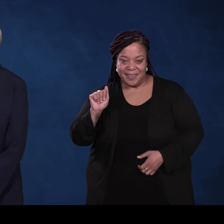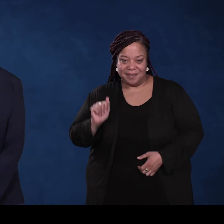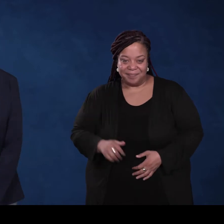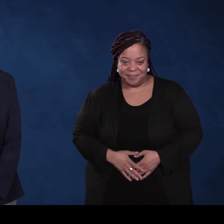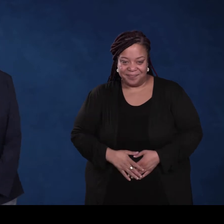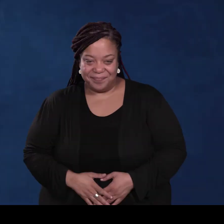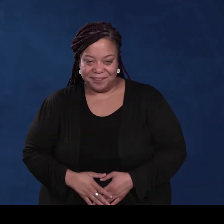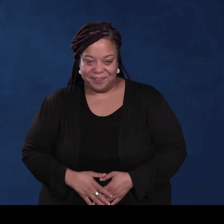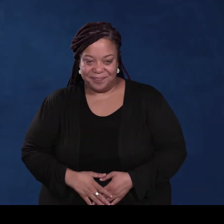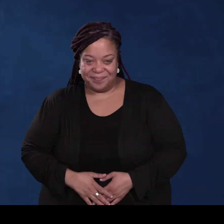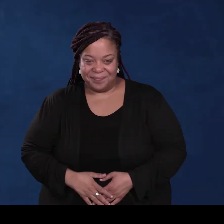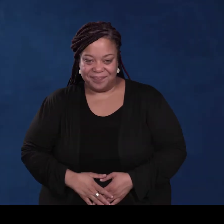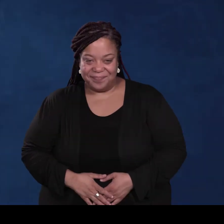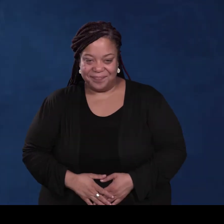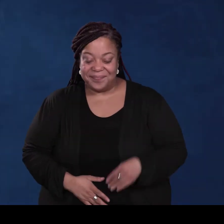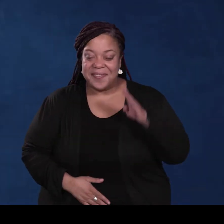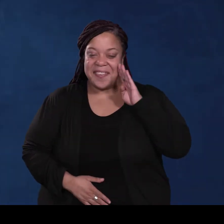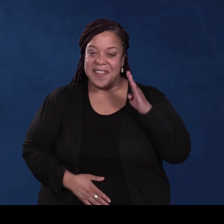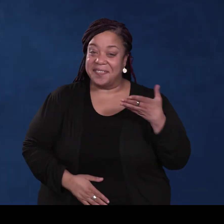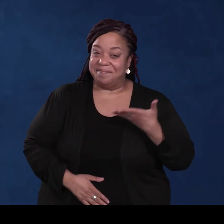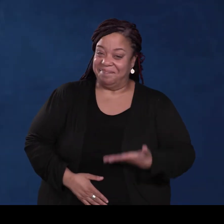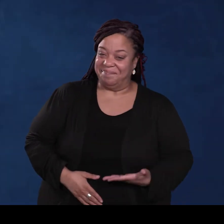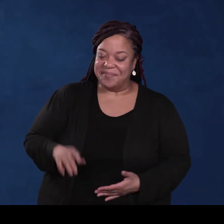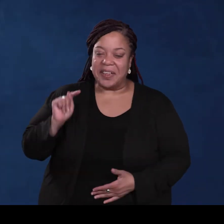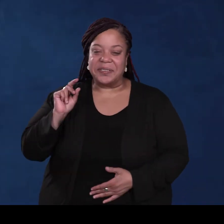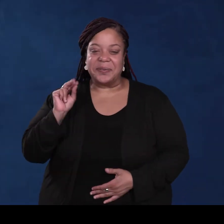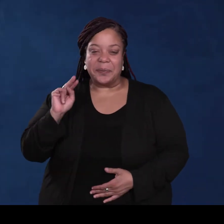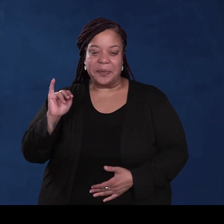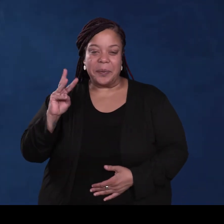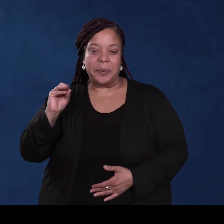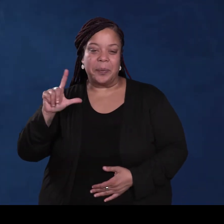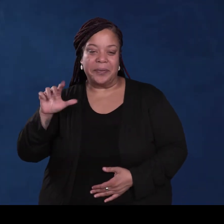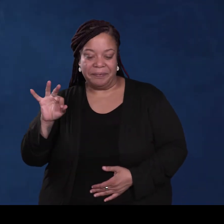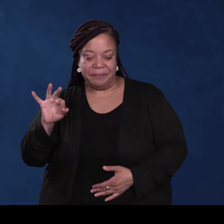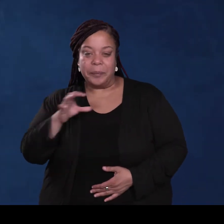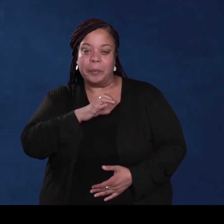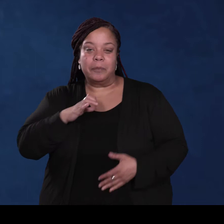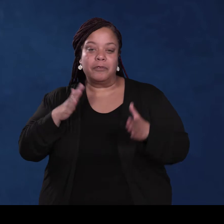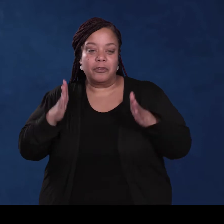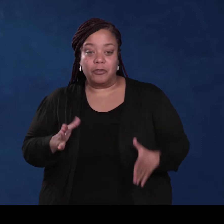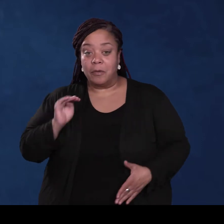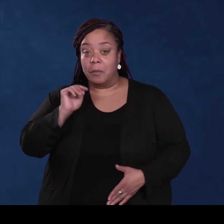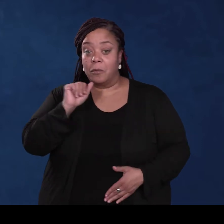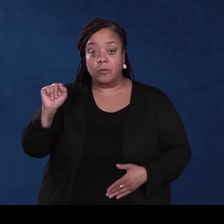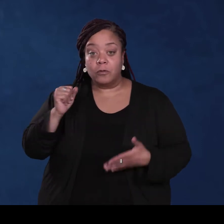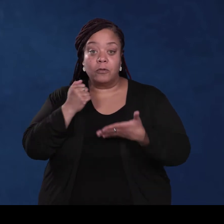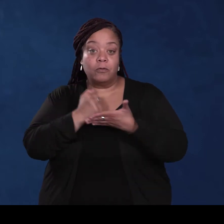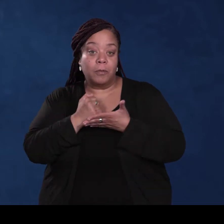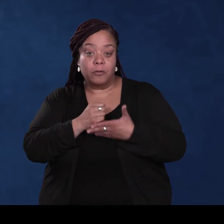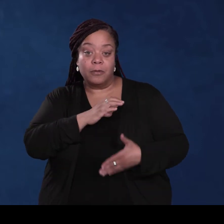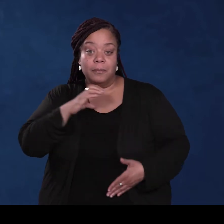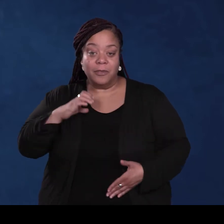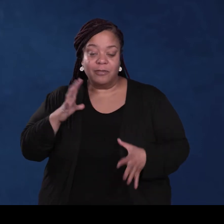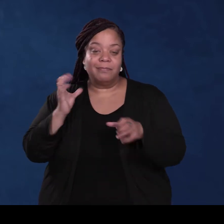Toni: Hi, I am Toni Wolf, Commissioner of the Massachusetts Rehabilitation Commission.